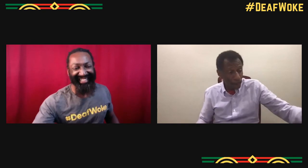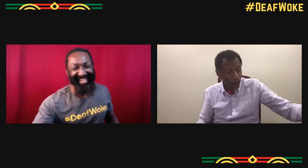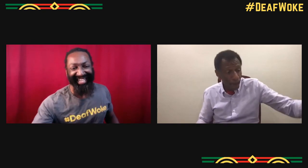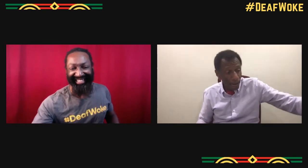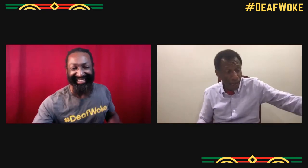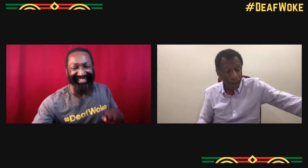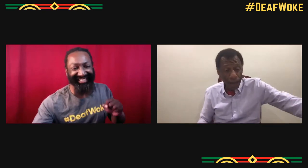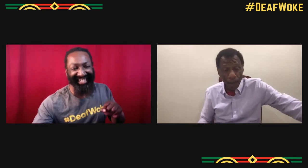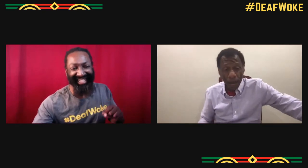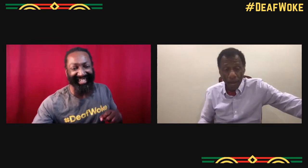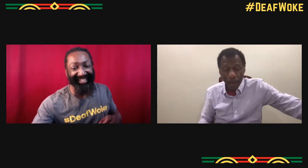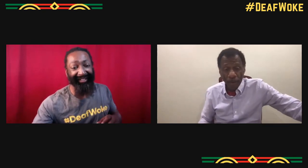Yeah, yep.